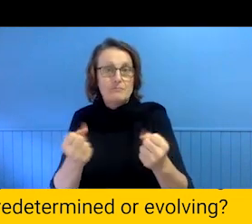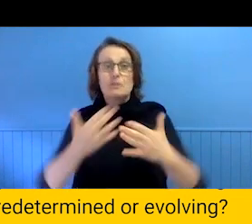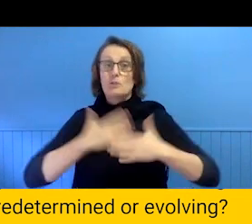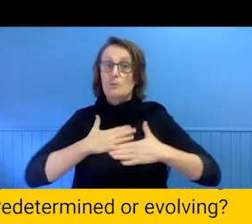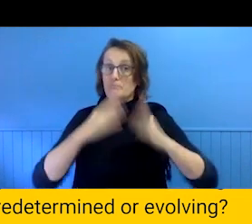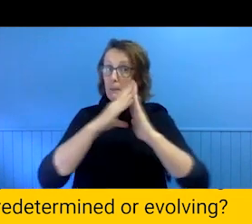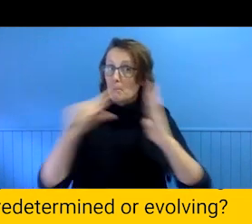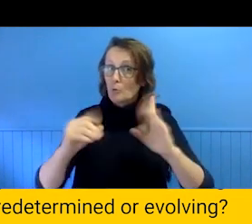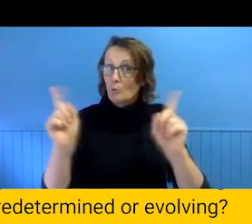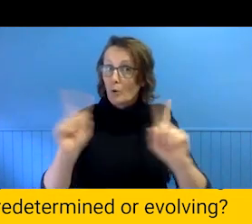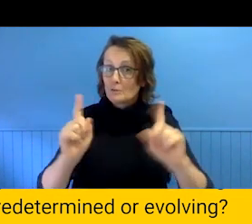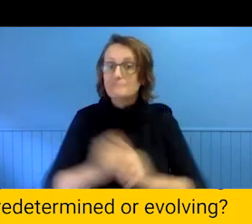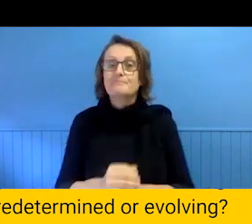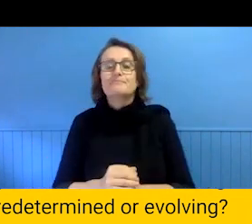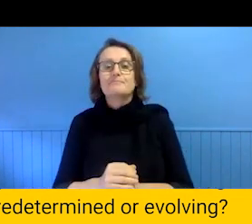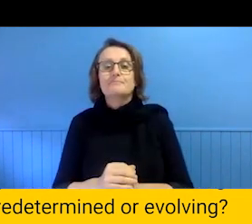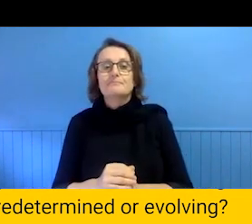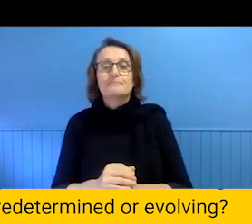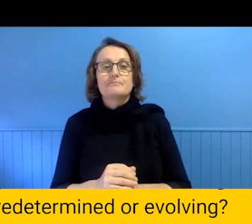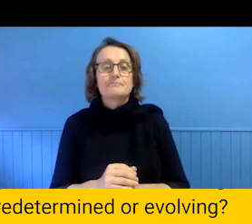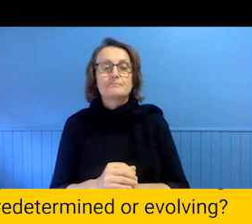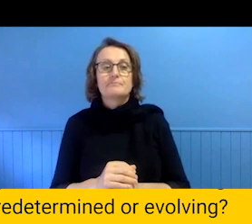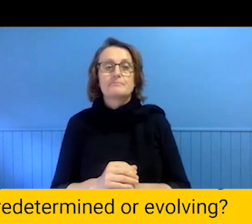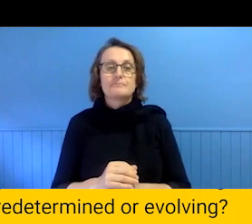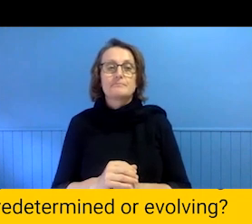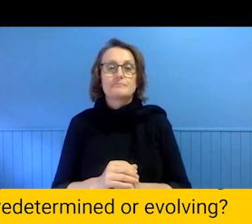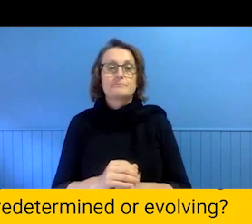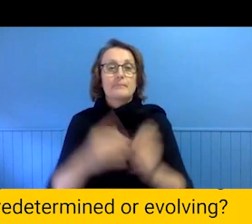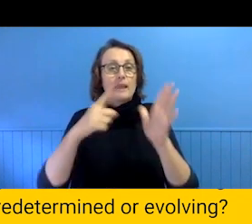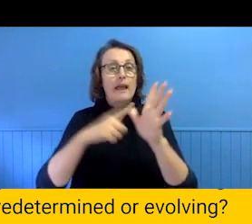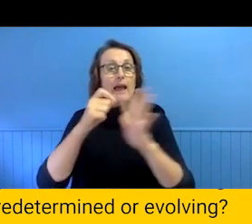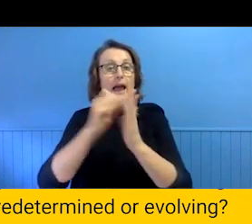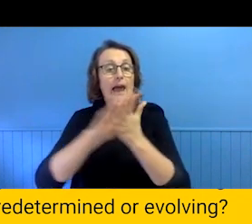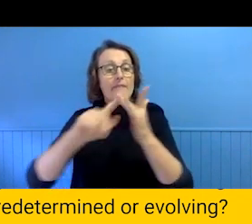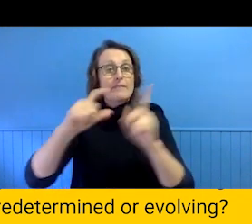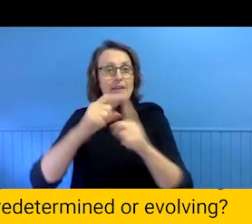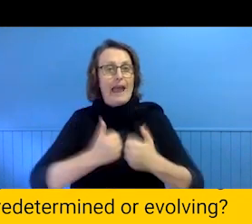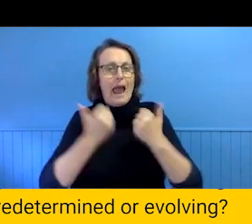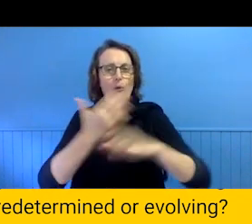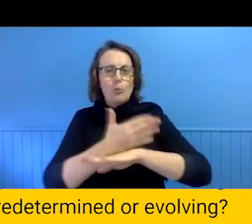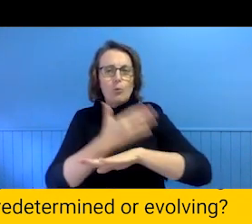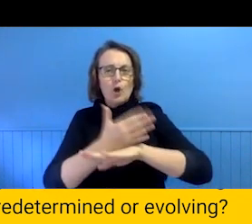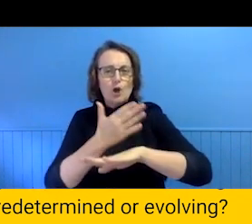There always has been a COVID-19 of in betweenness to the work that APHIDS has made. It is complicated, but that is one of our strengths.